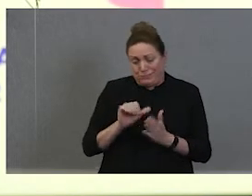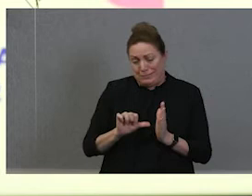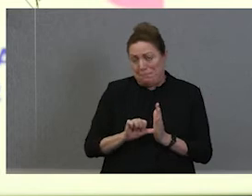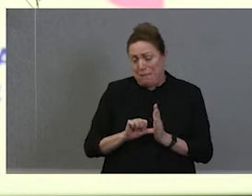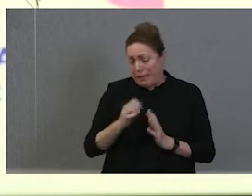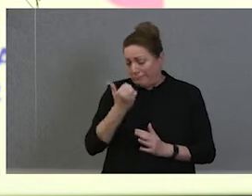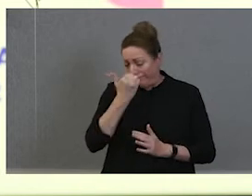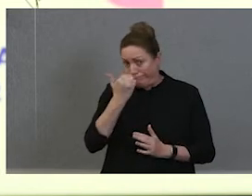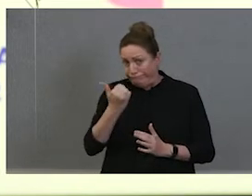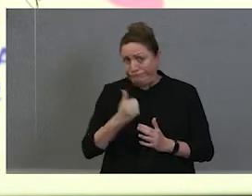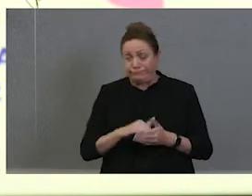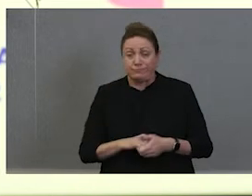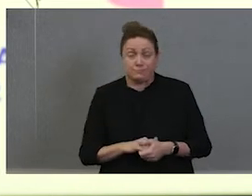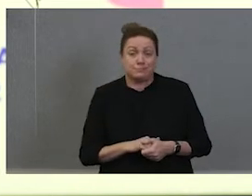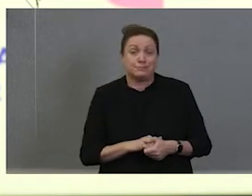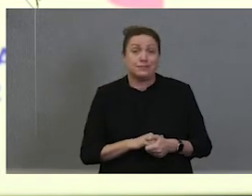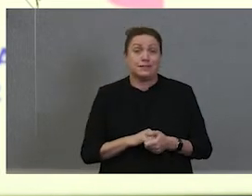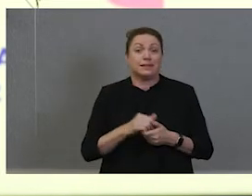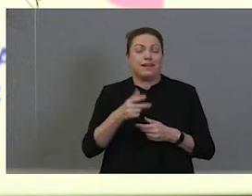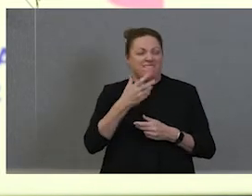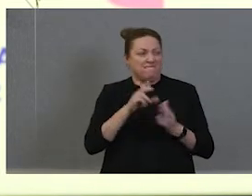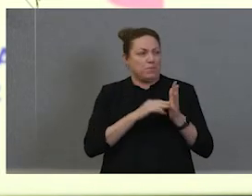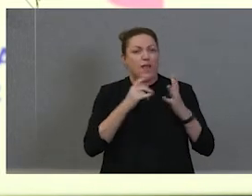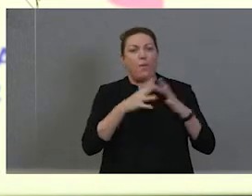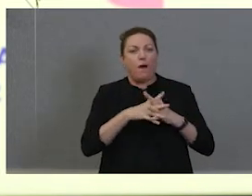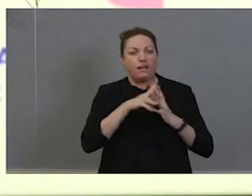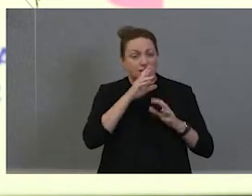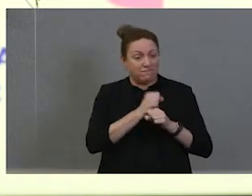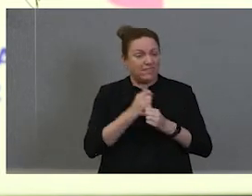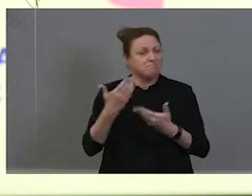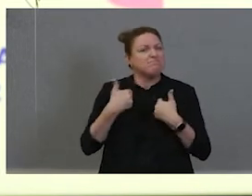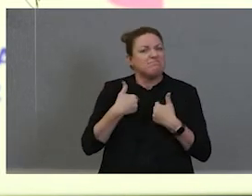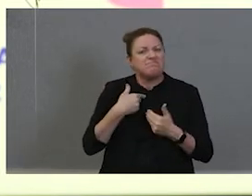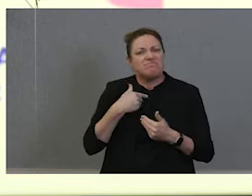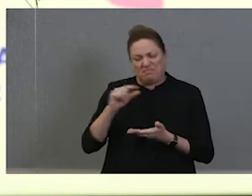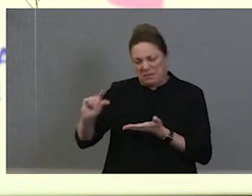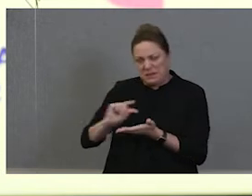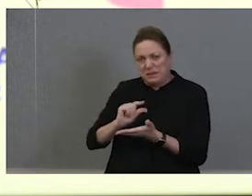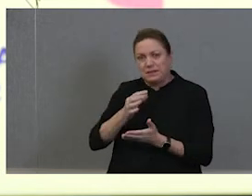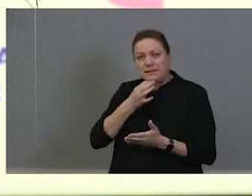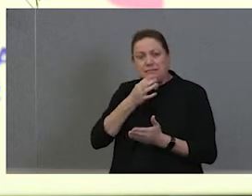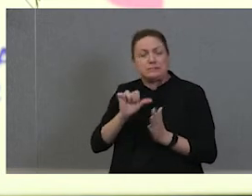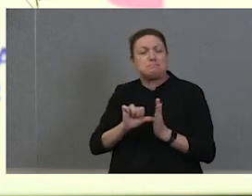in New South Wales gave us his itty-bitty little bit of money. And we were able to impress upon so many to